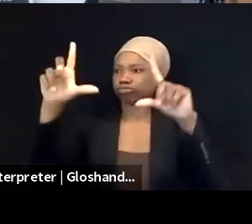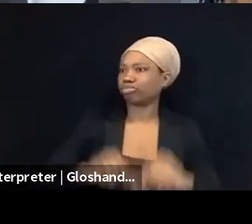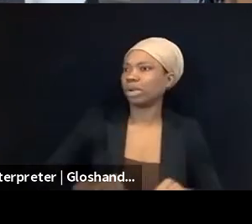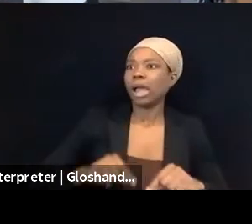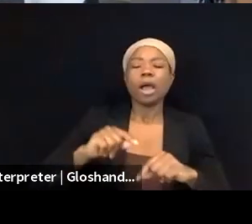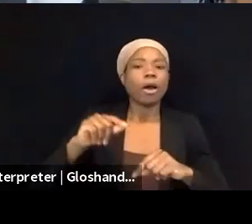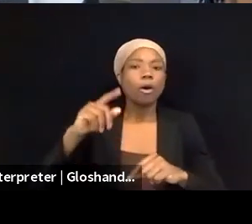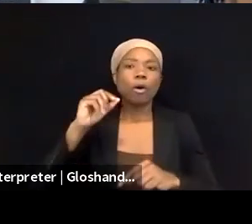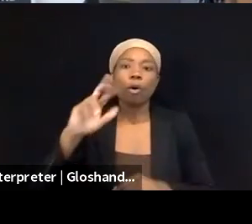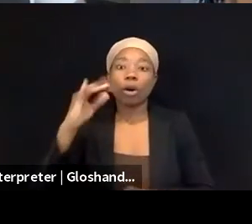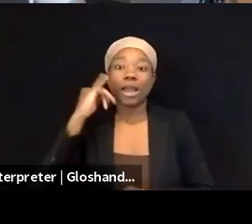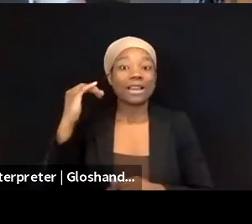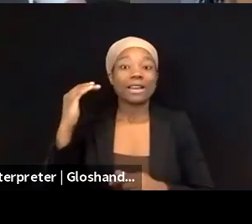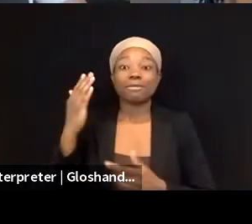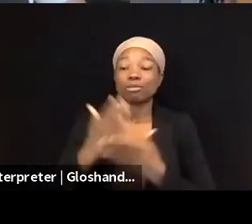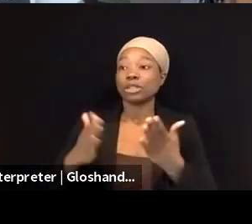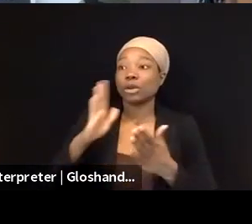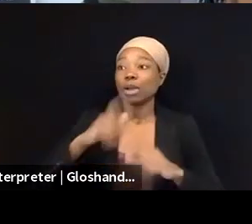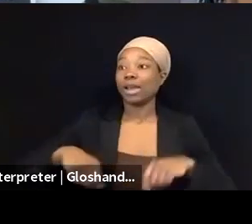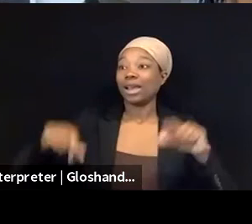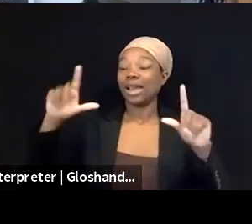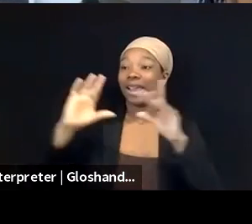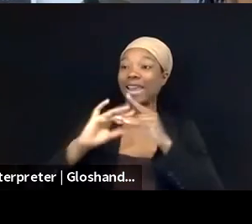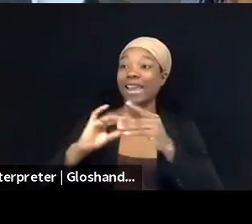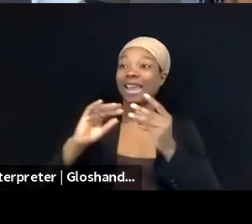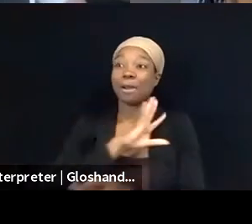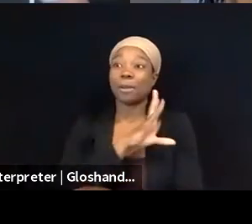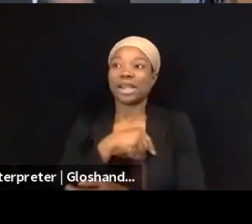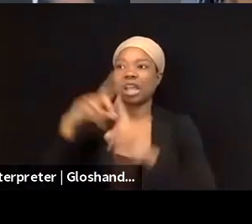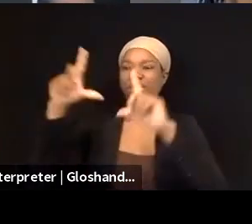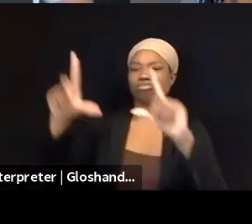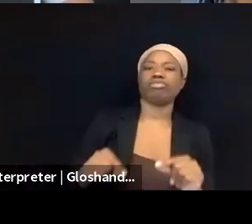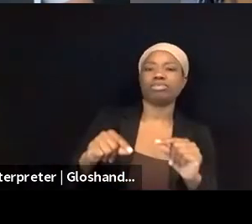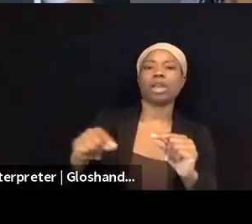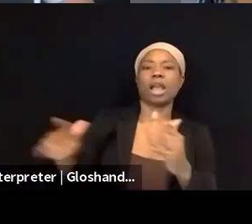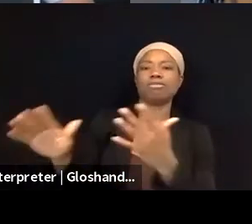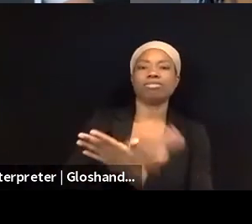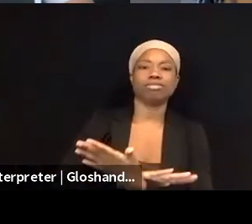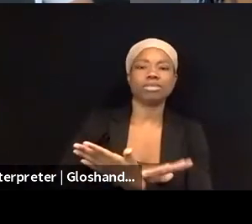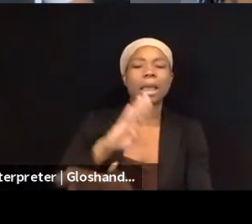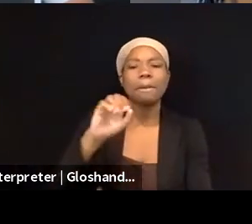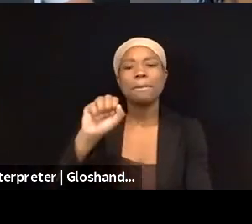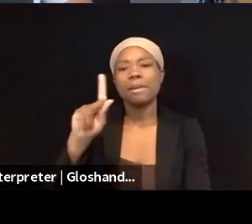That was not happening before, especially with the influencers and about hashtags